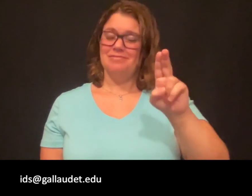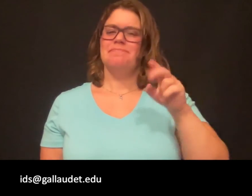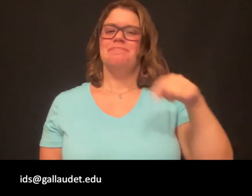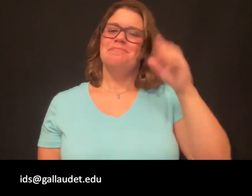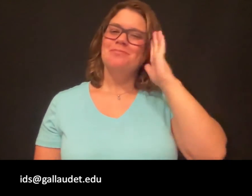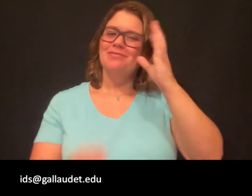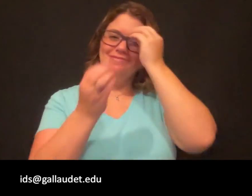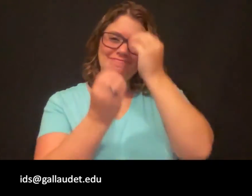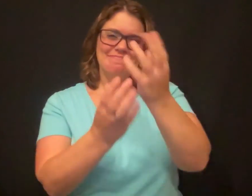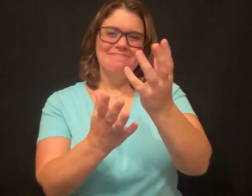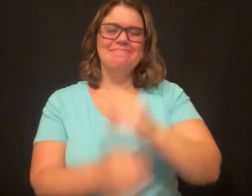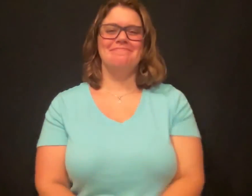They’ll let you know!